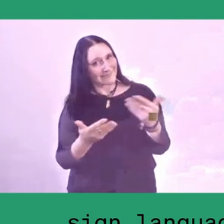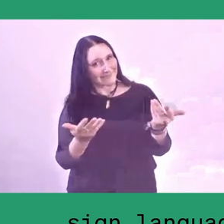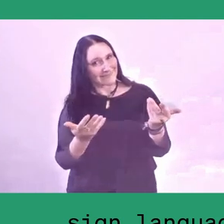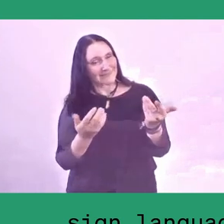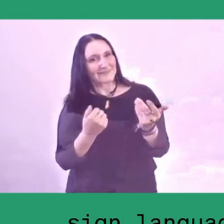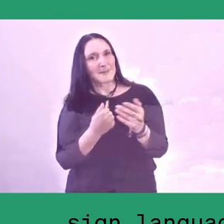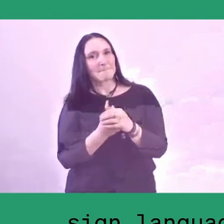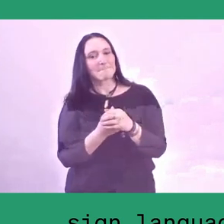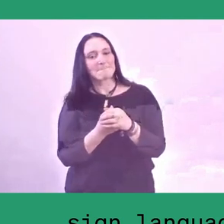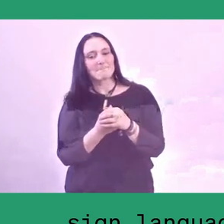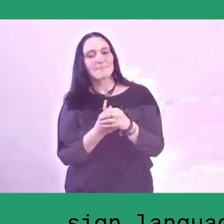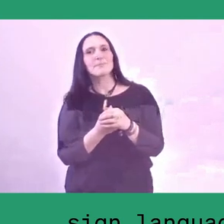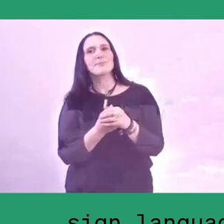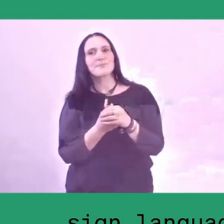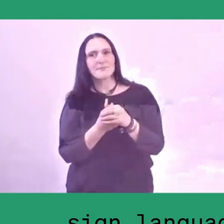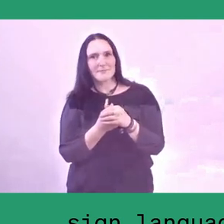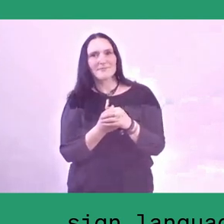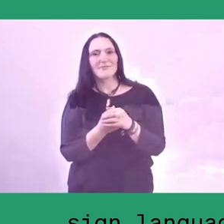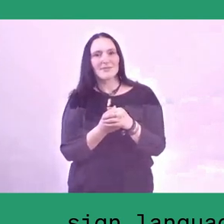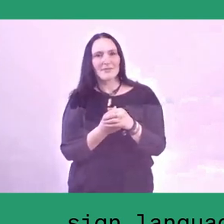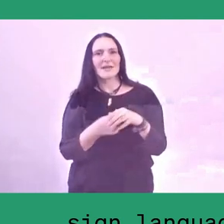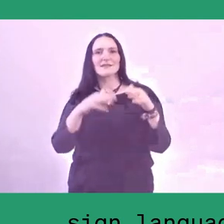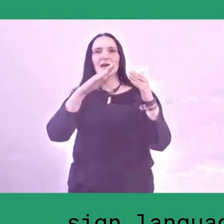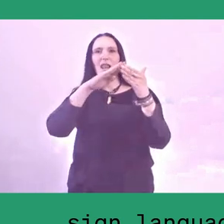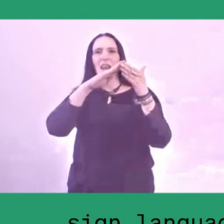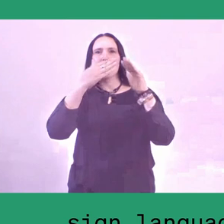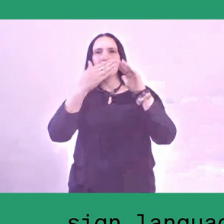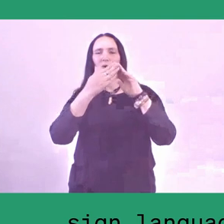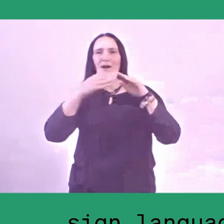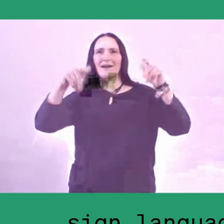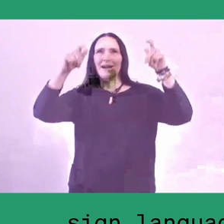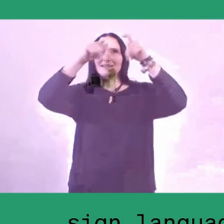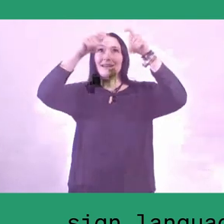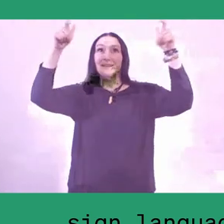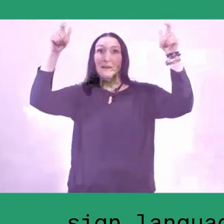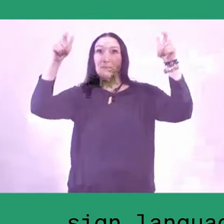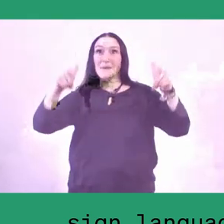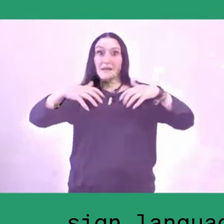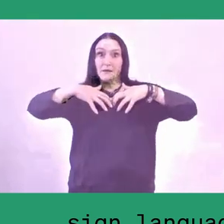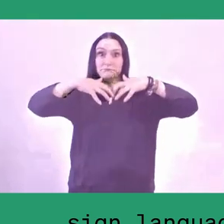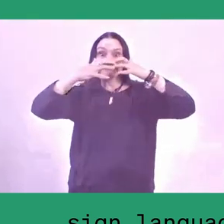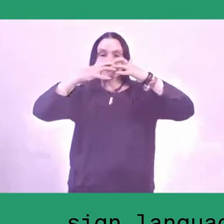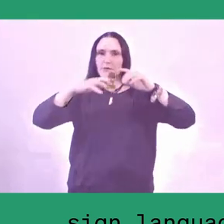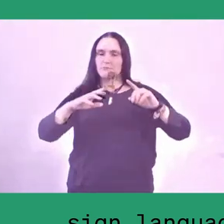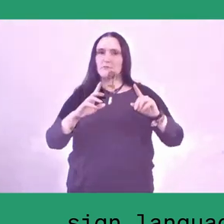Building lumbung is not... It will be started both from Kassel and also from Indonesia,